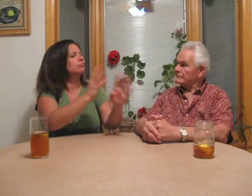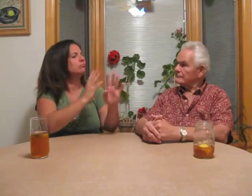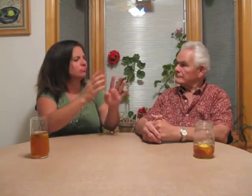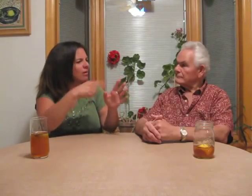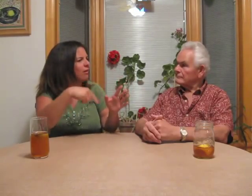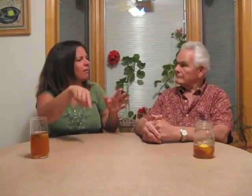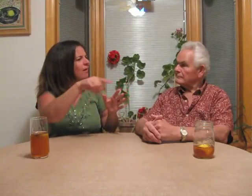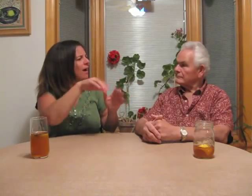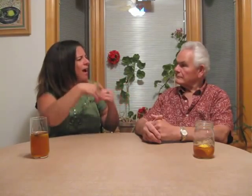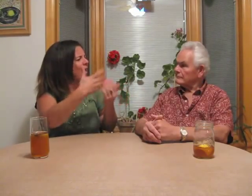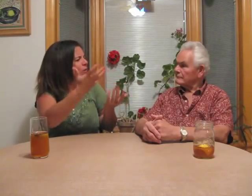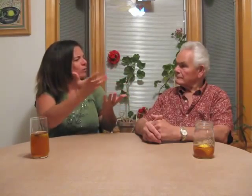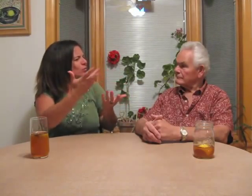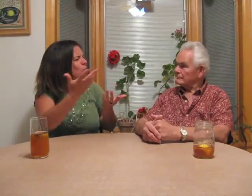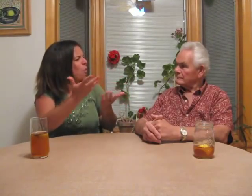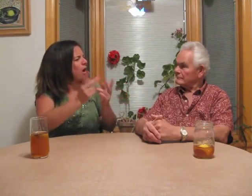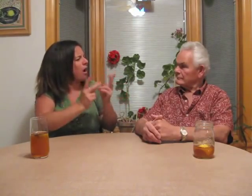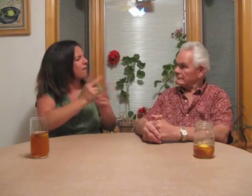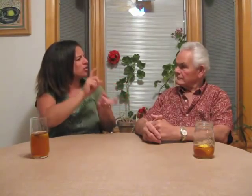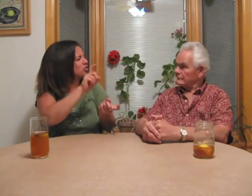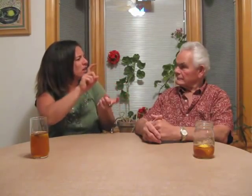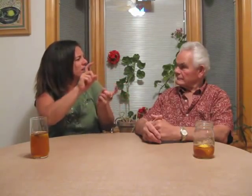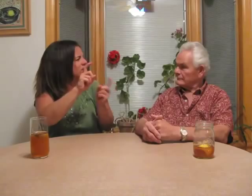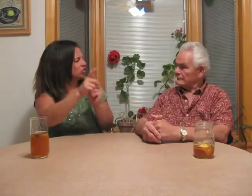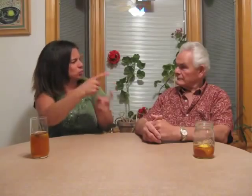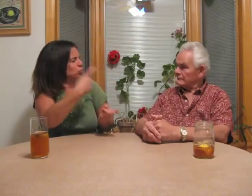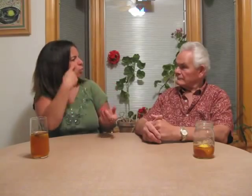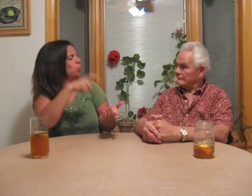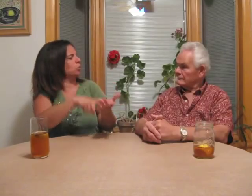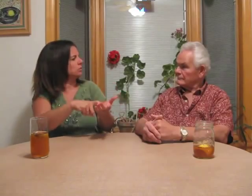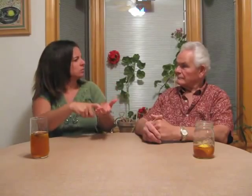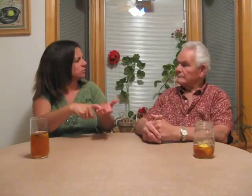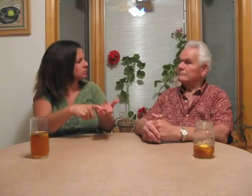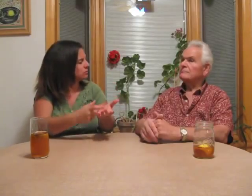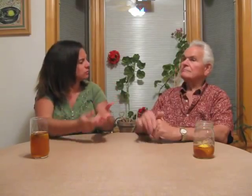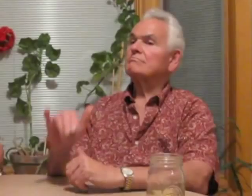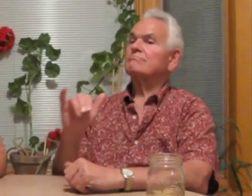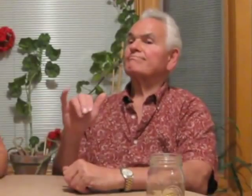After the military years, what kind of changes did you notice when new students enroll Fanwood?